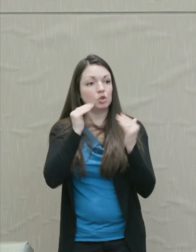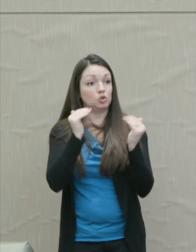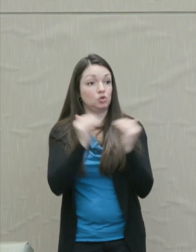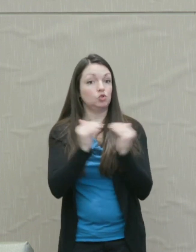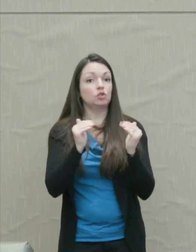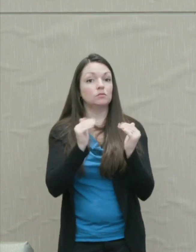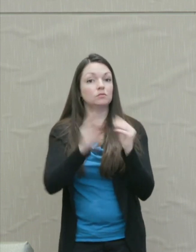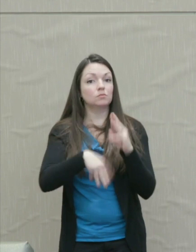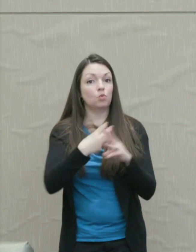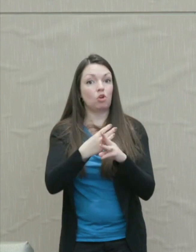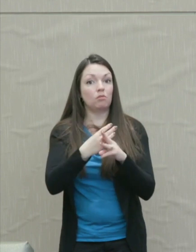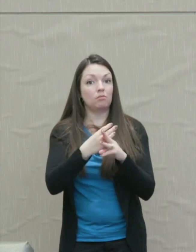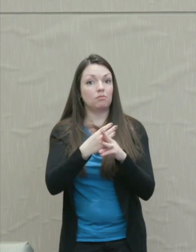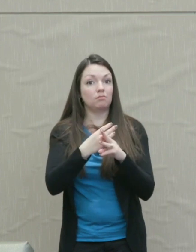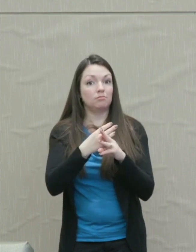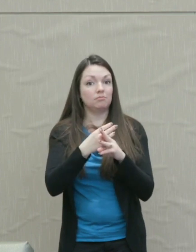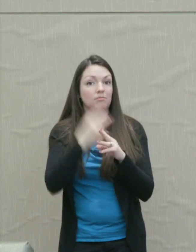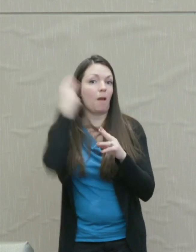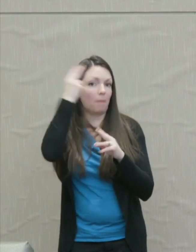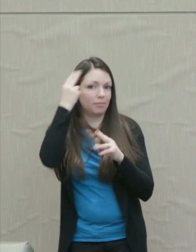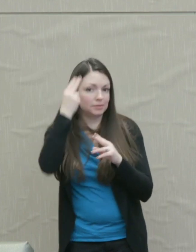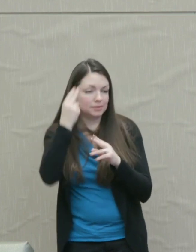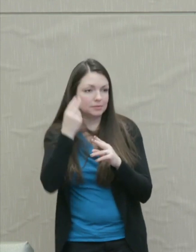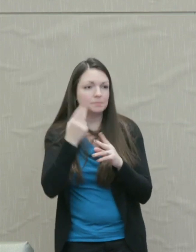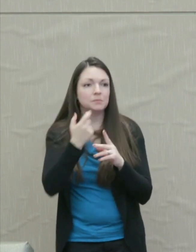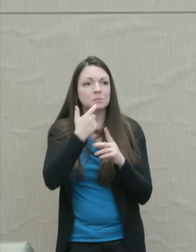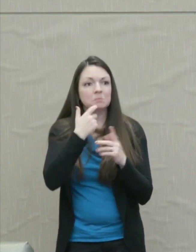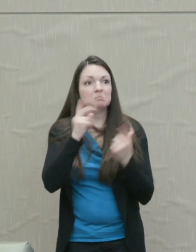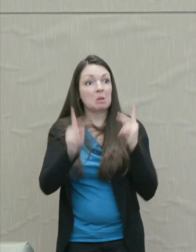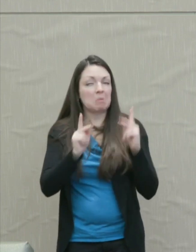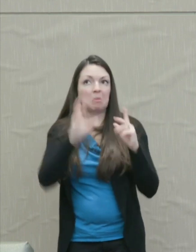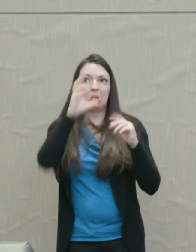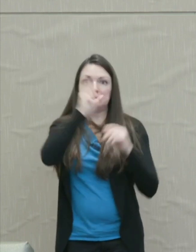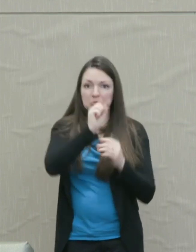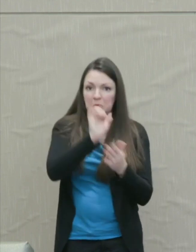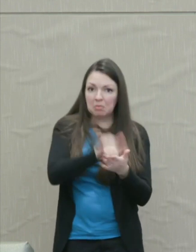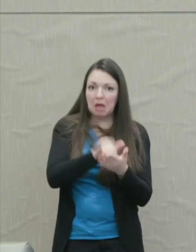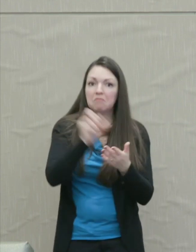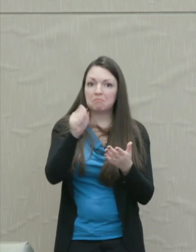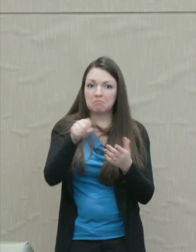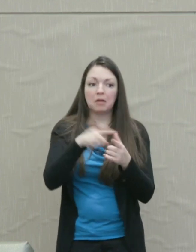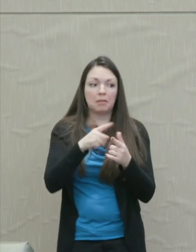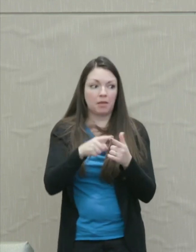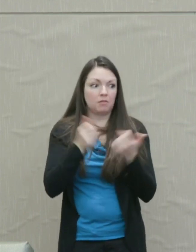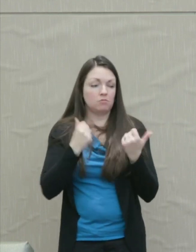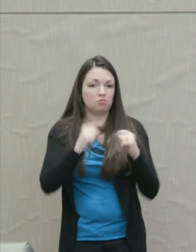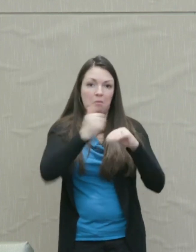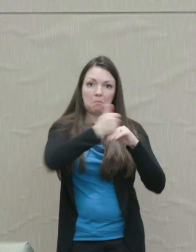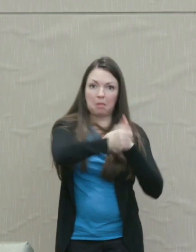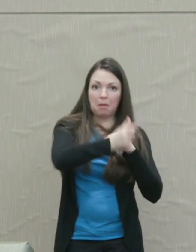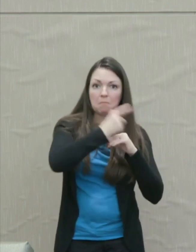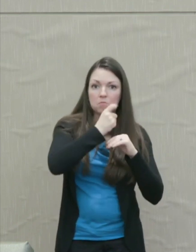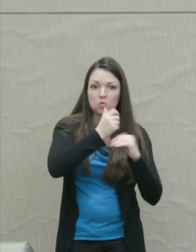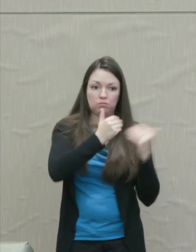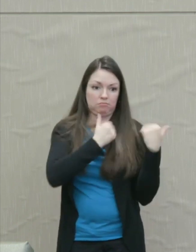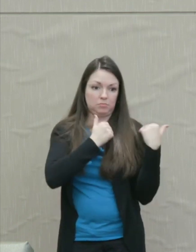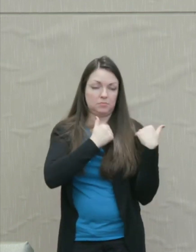They say people assume this and then they try to blame whoever messed that up.